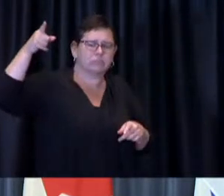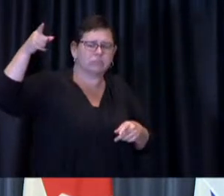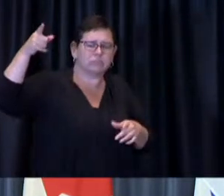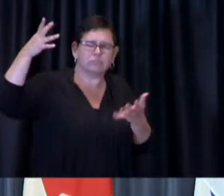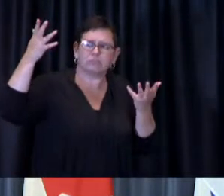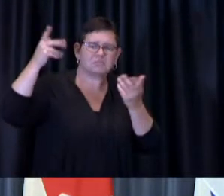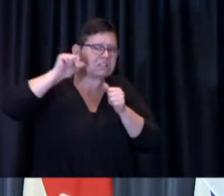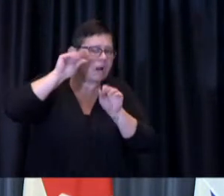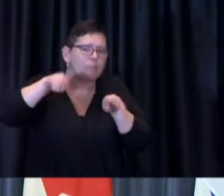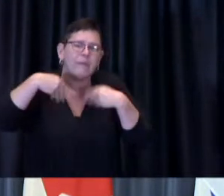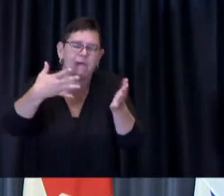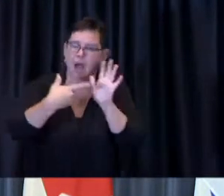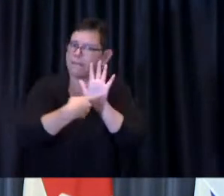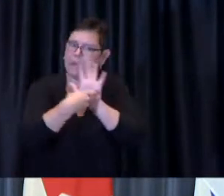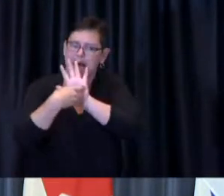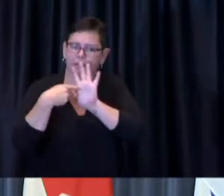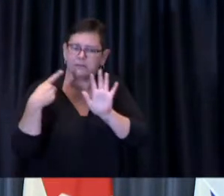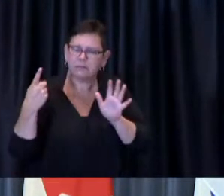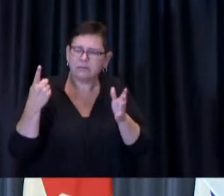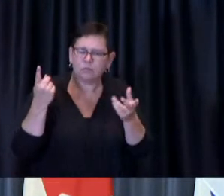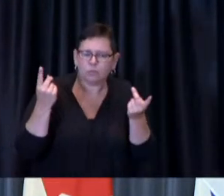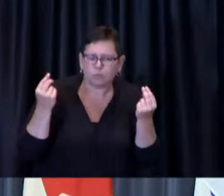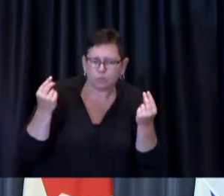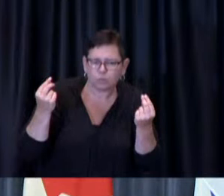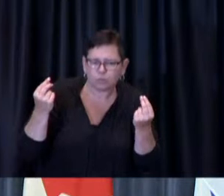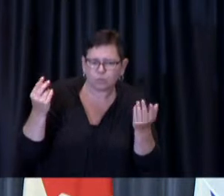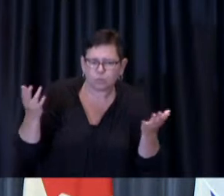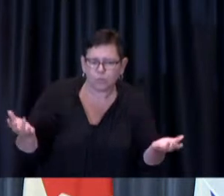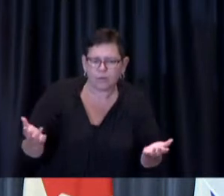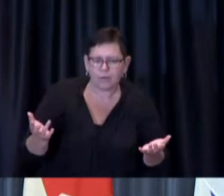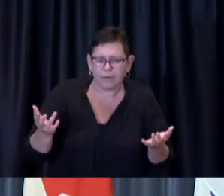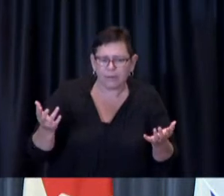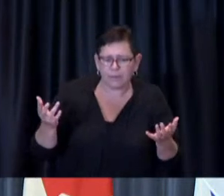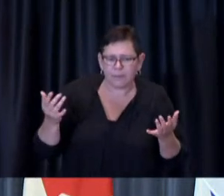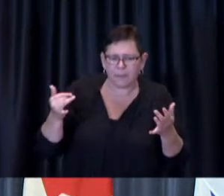obviously with respect to the people who work with us for the city of Toronto to take some action